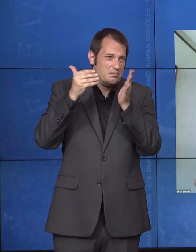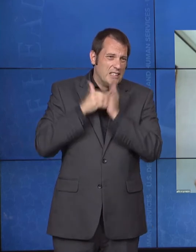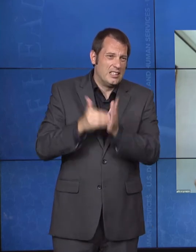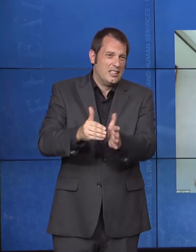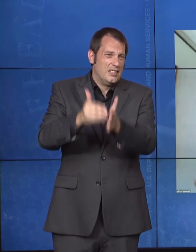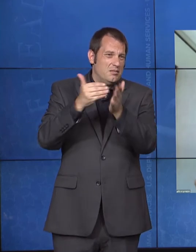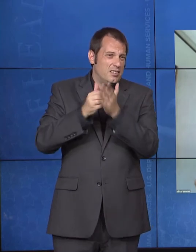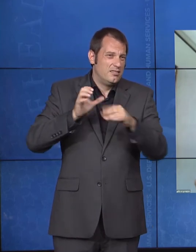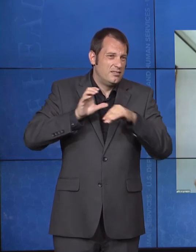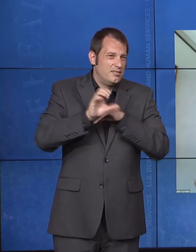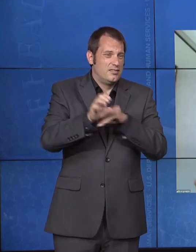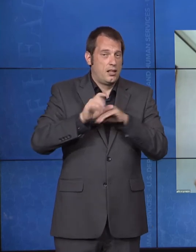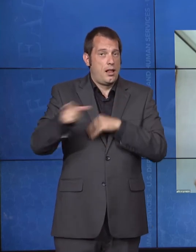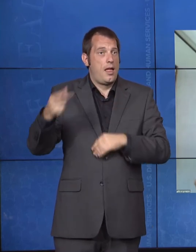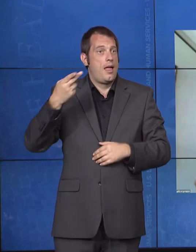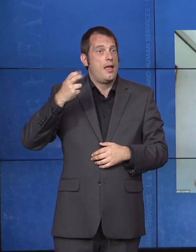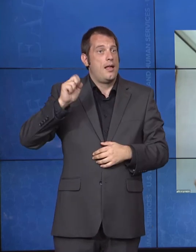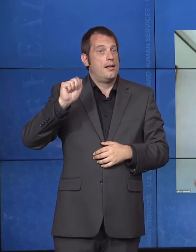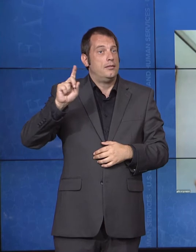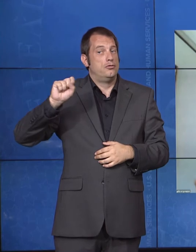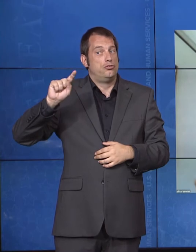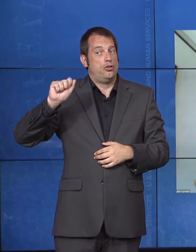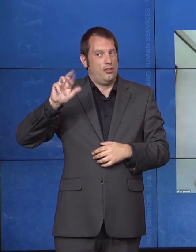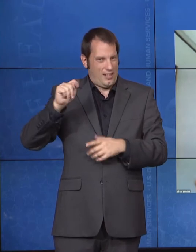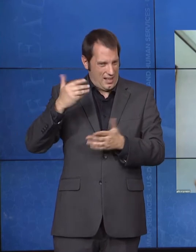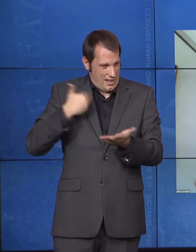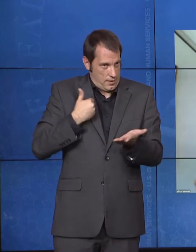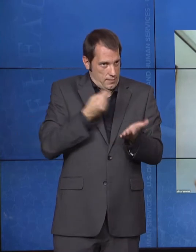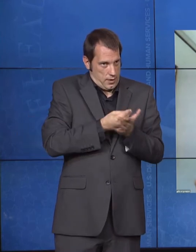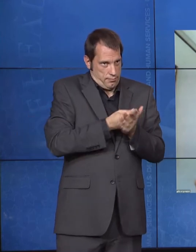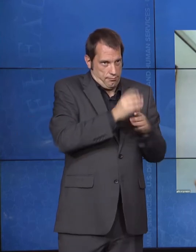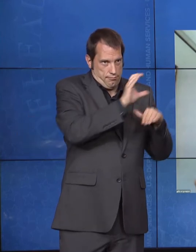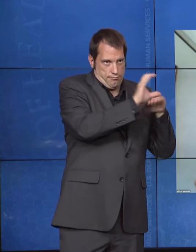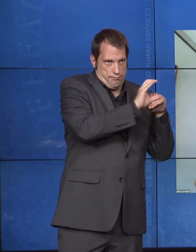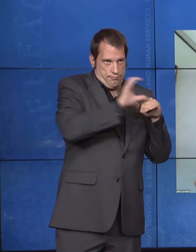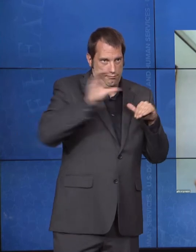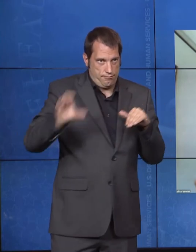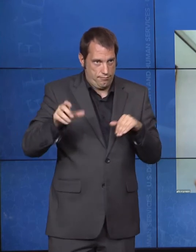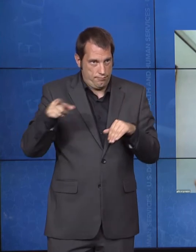Head Start started summer camps and summer programs, when oftentimes they're not open